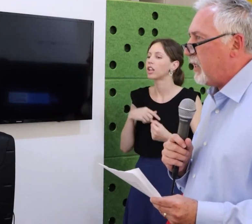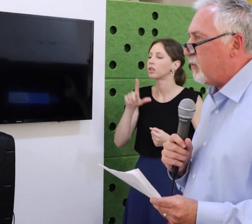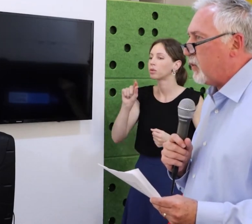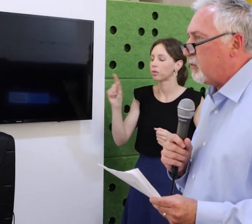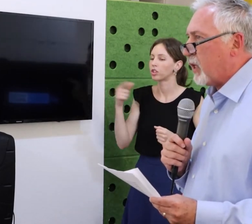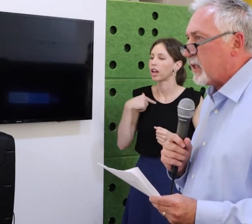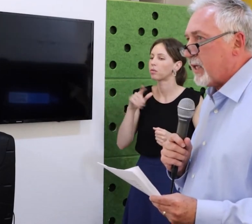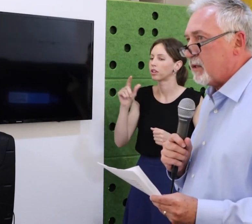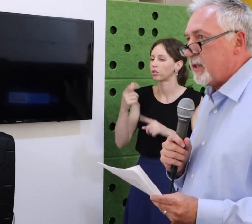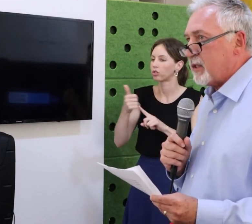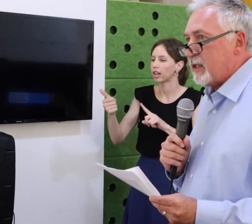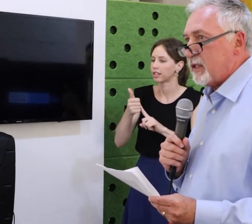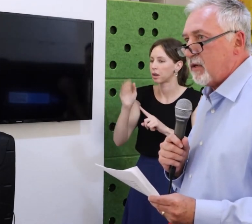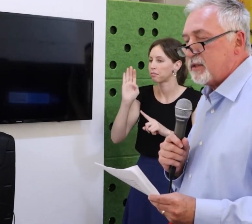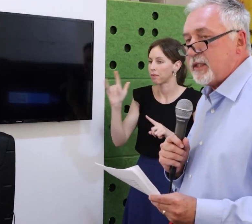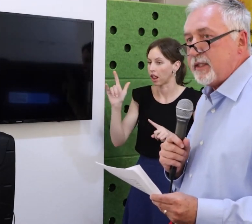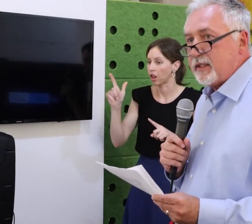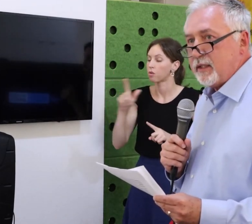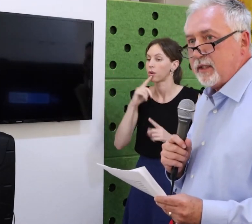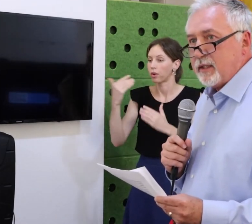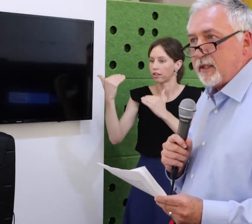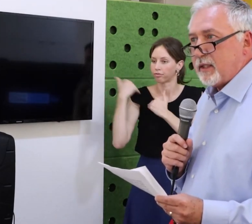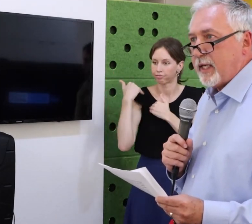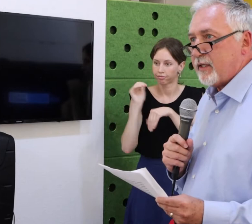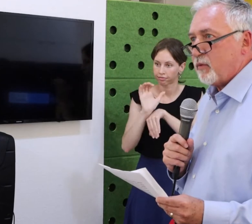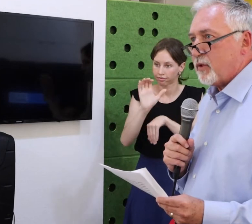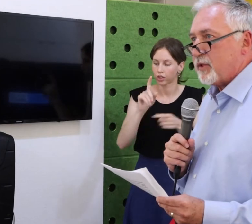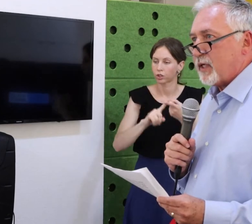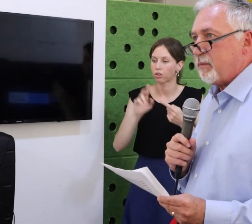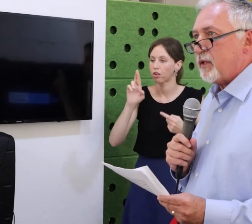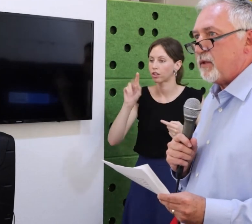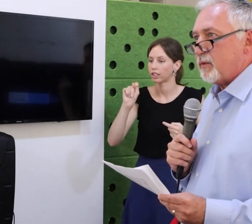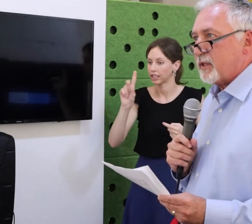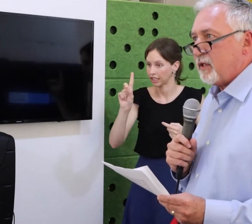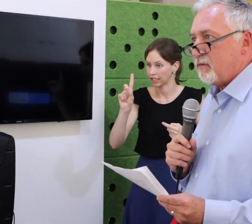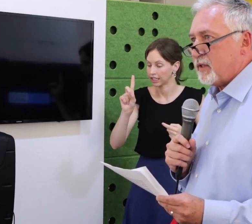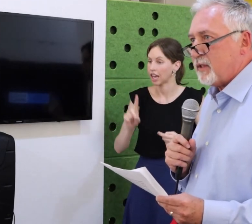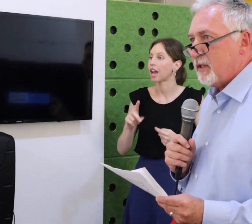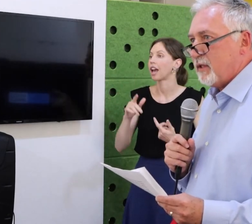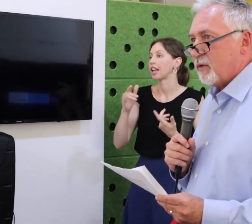And personal stories on our issues that they share that move our legislators.